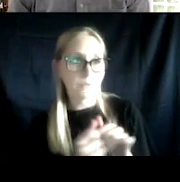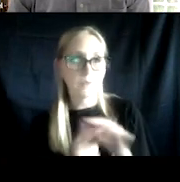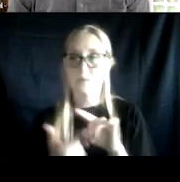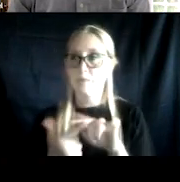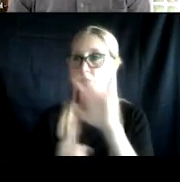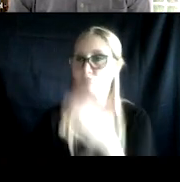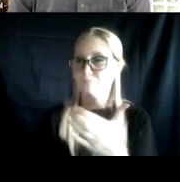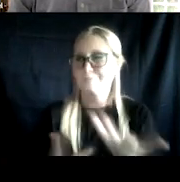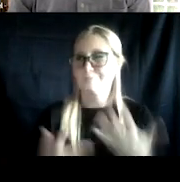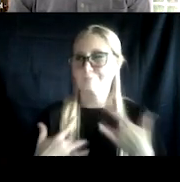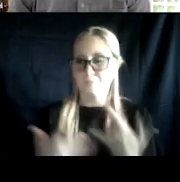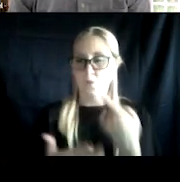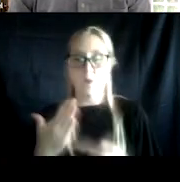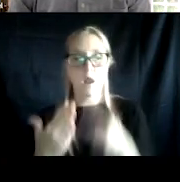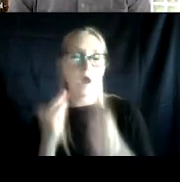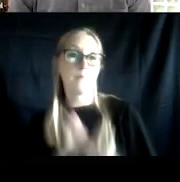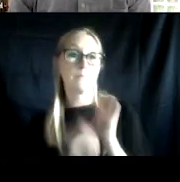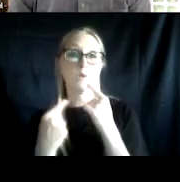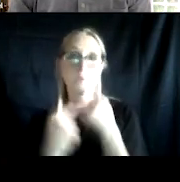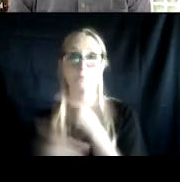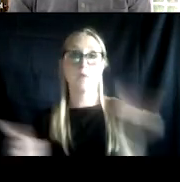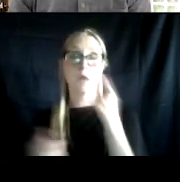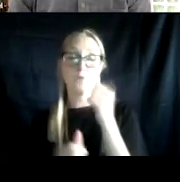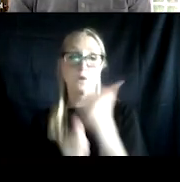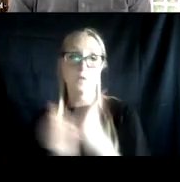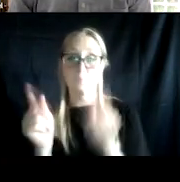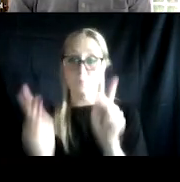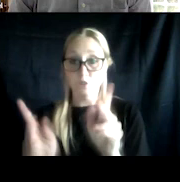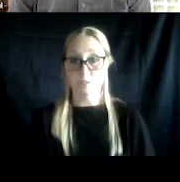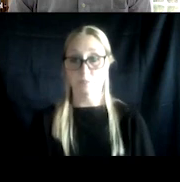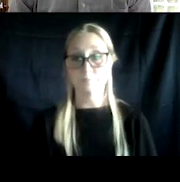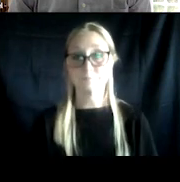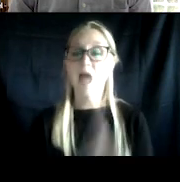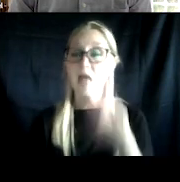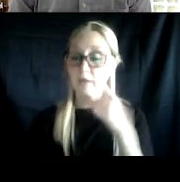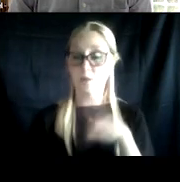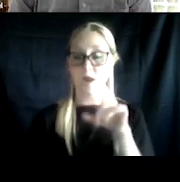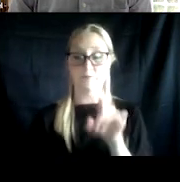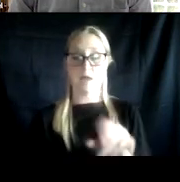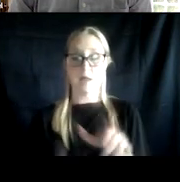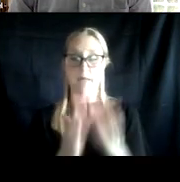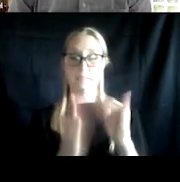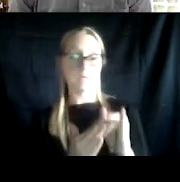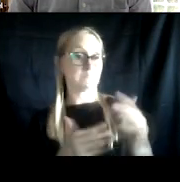are the most effective for a person? And I think these are the questions that we ask about anyone going in from oncology cancer treatment